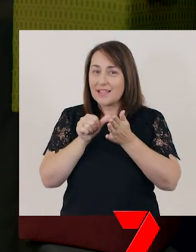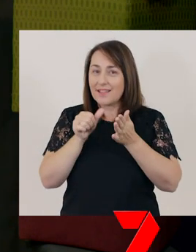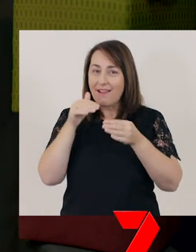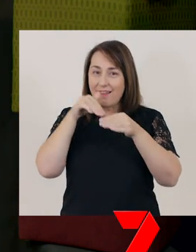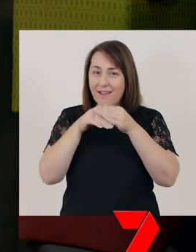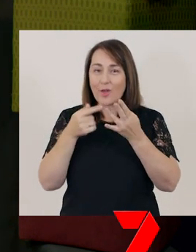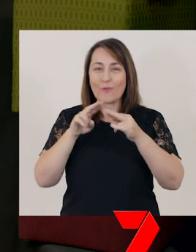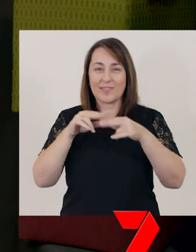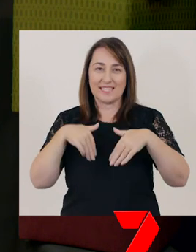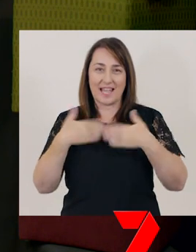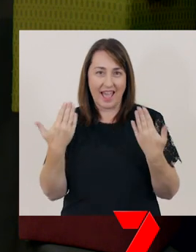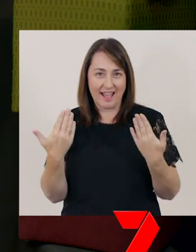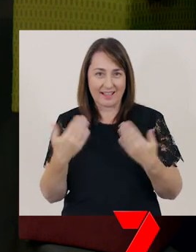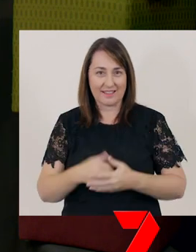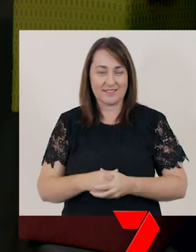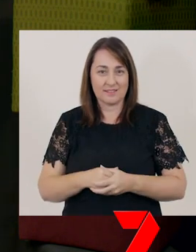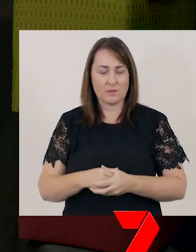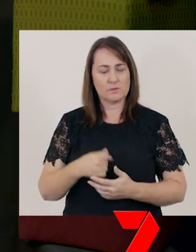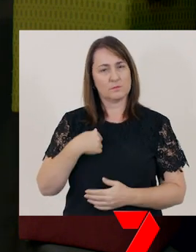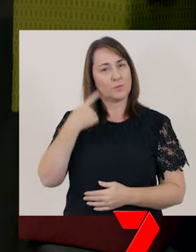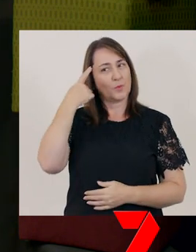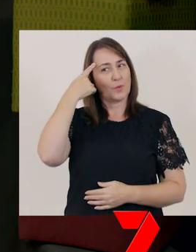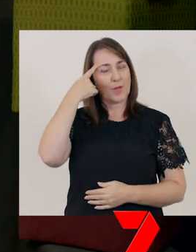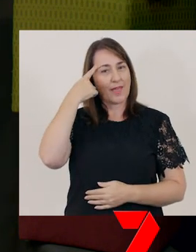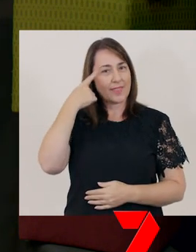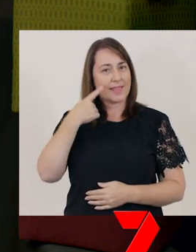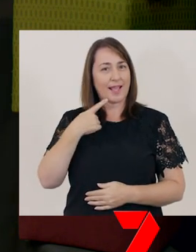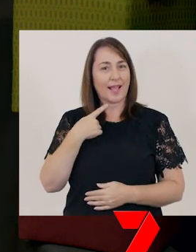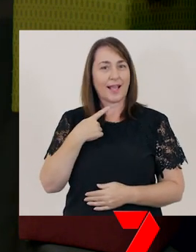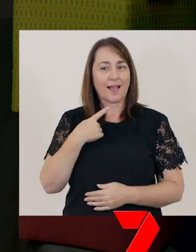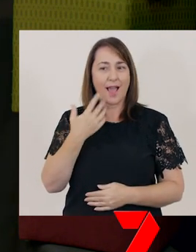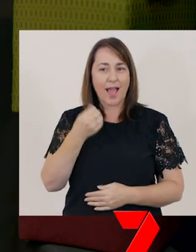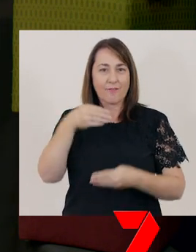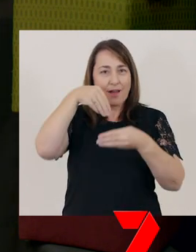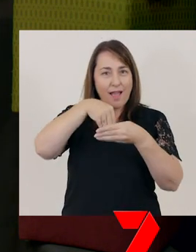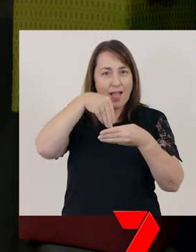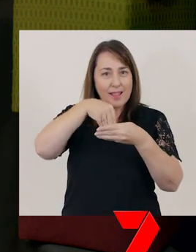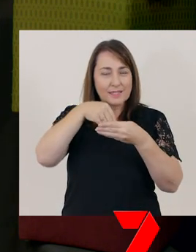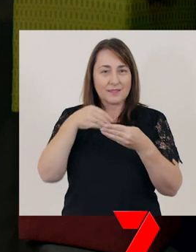I think that that’s the letter of the day! Did you hear that?